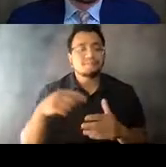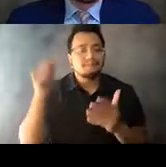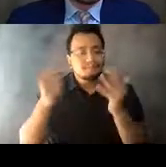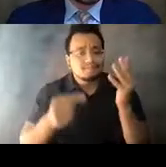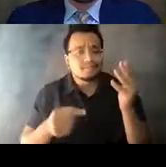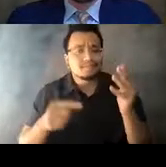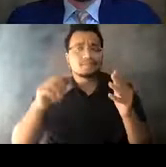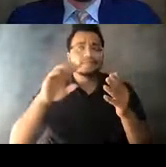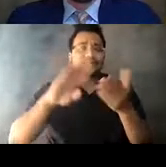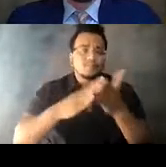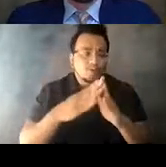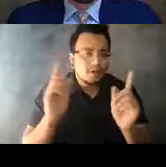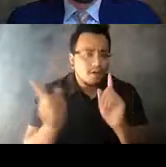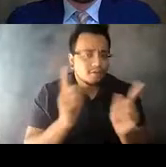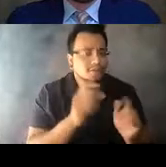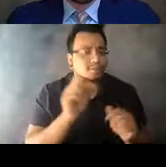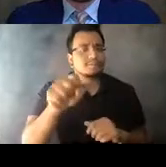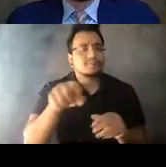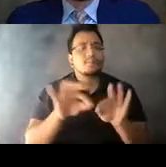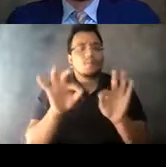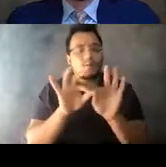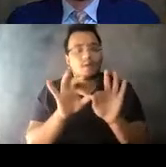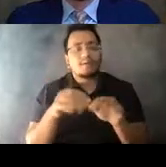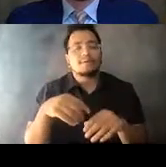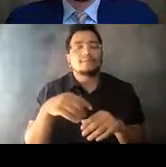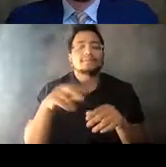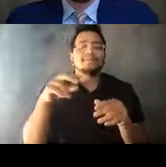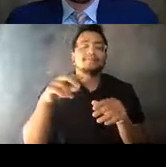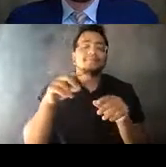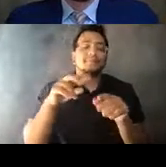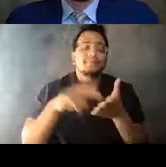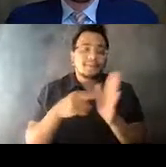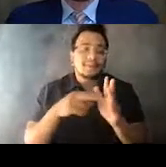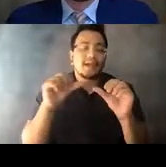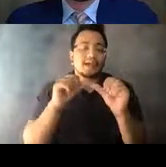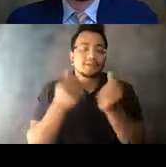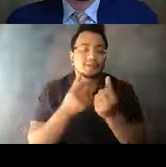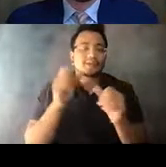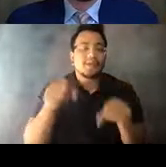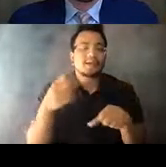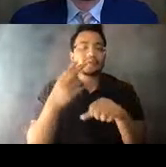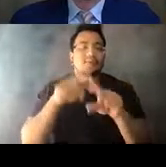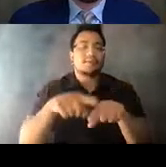14:32:18 You know, agencies are finding that they can be proactive in using technology and data to drive decisions and improve service.